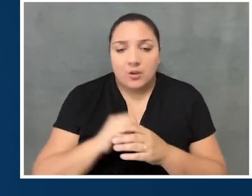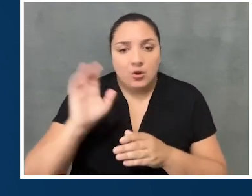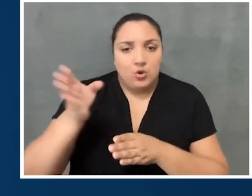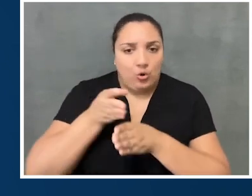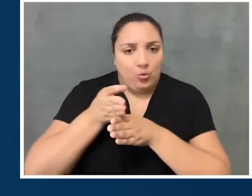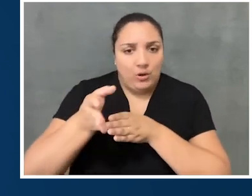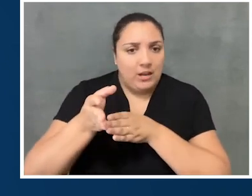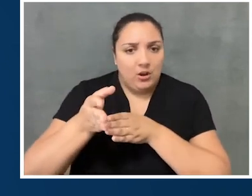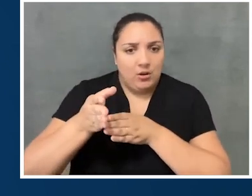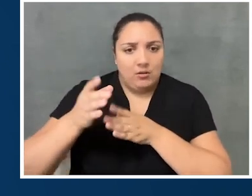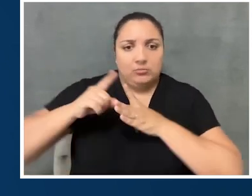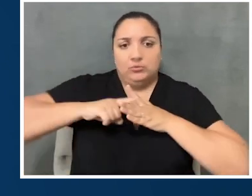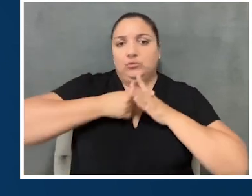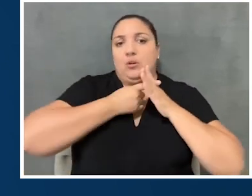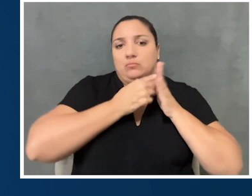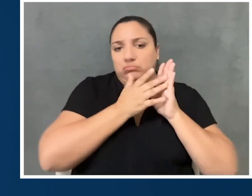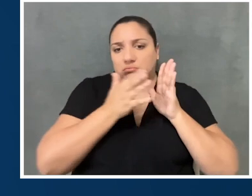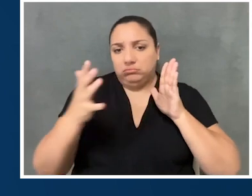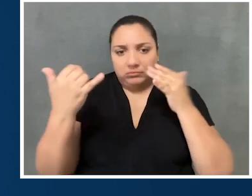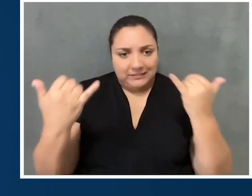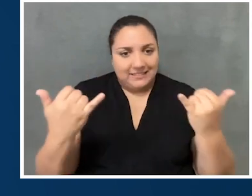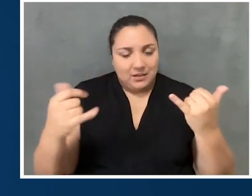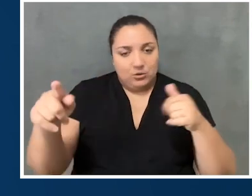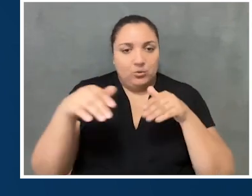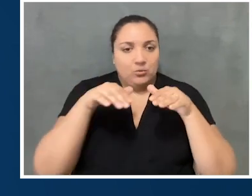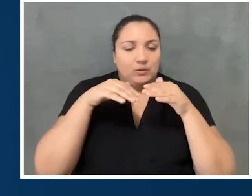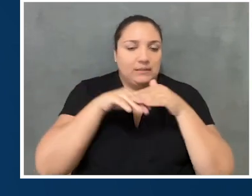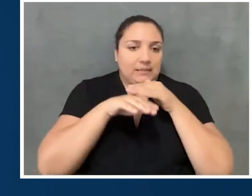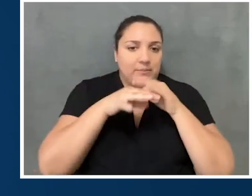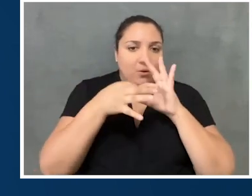about your career path towards becoming an accessibility coordinator.